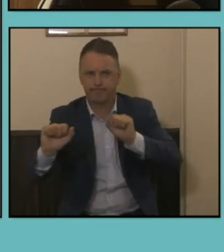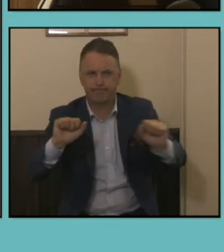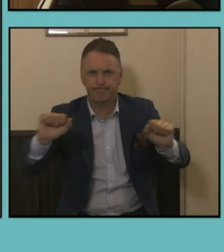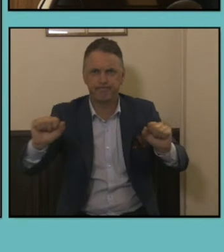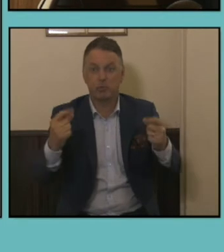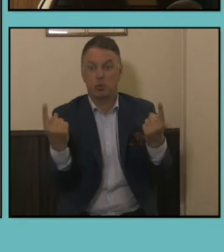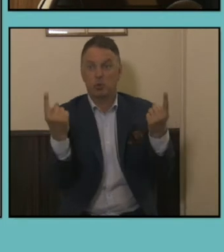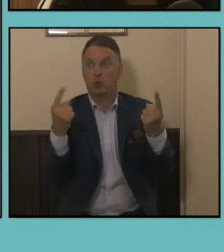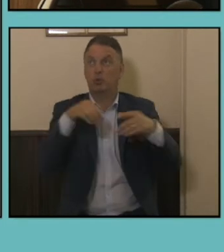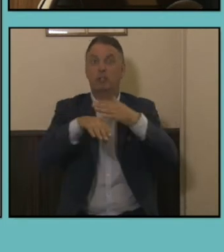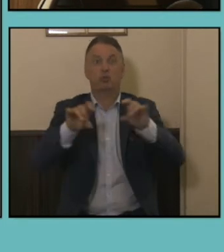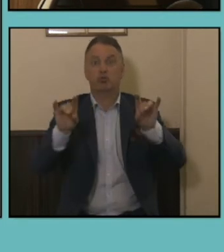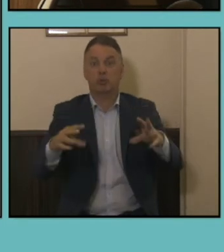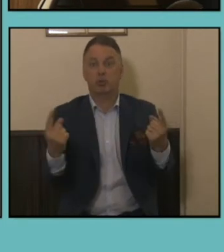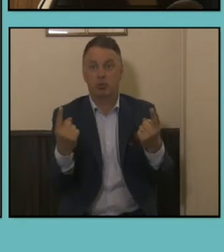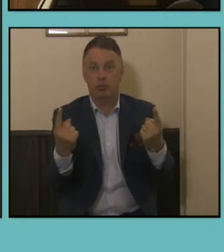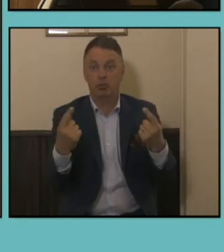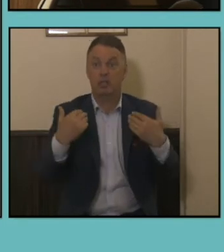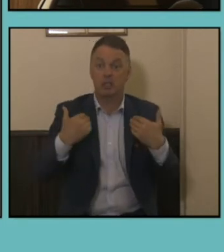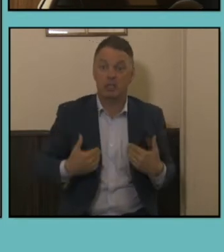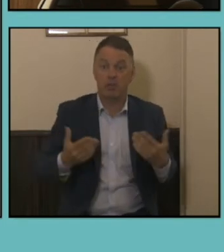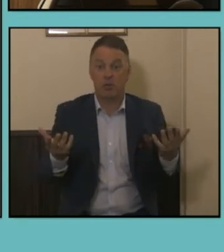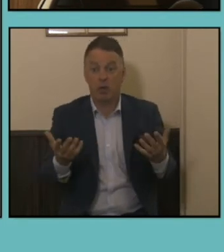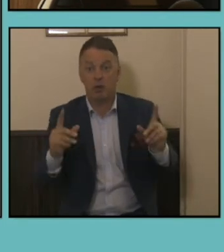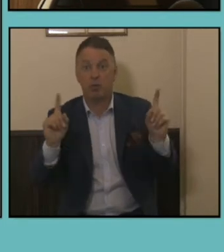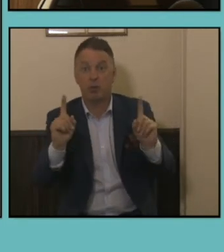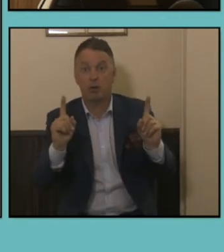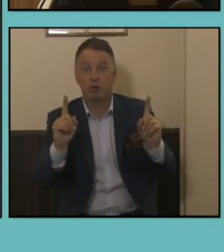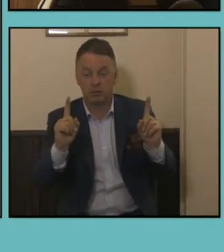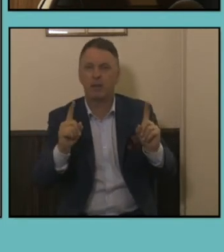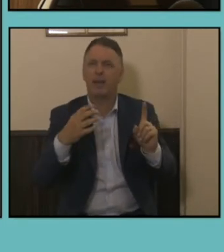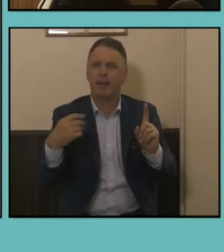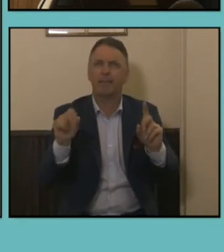and is fantastic for telling the story of how our nation has changed over